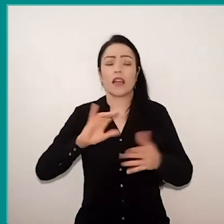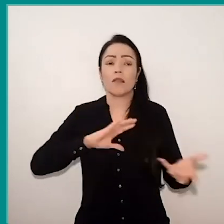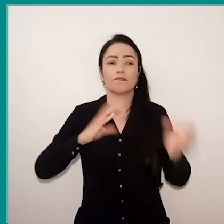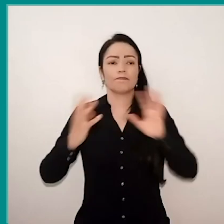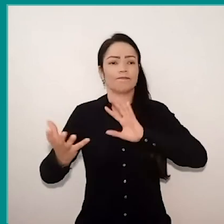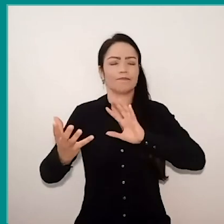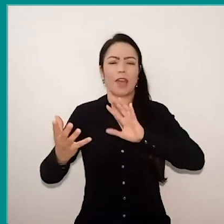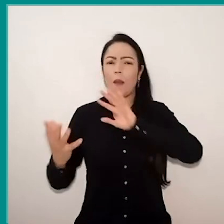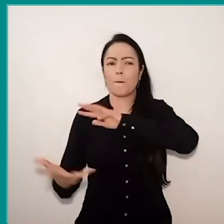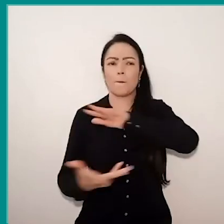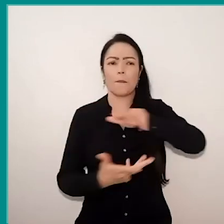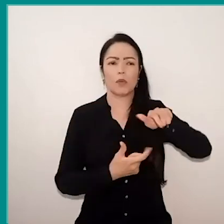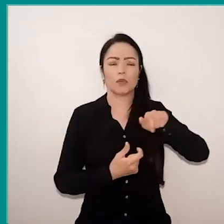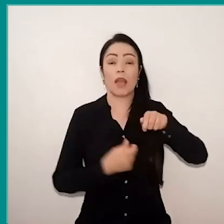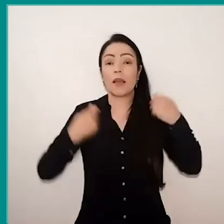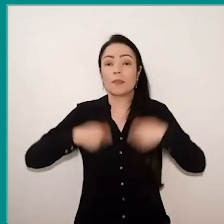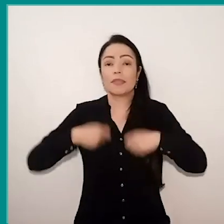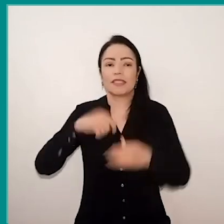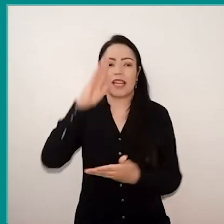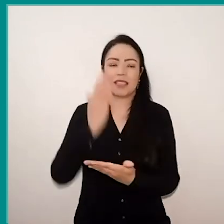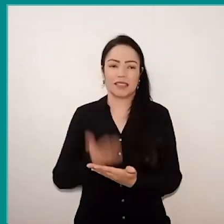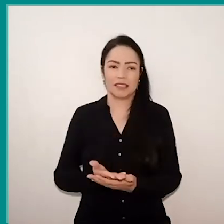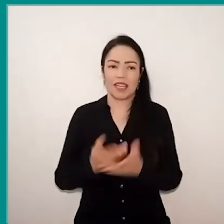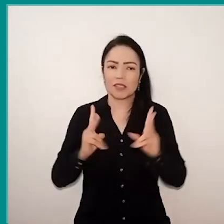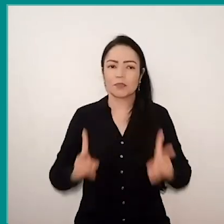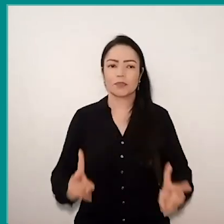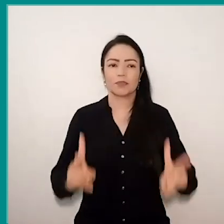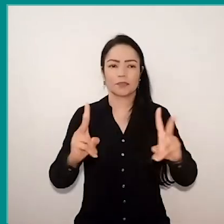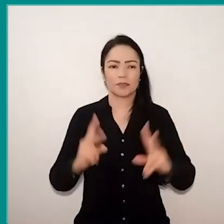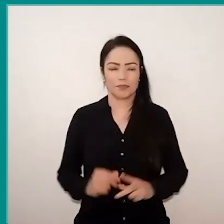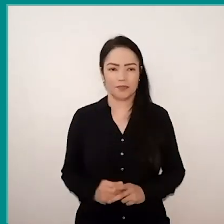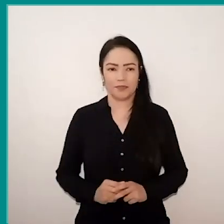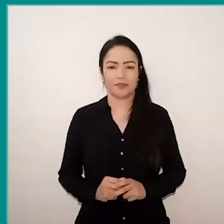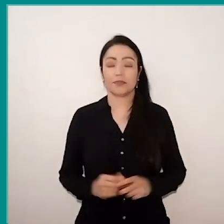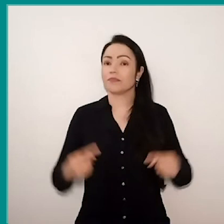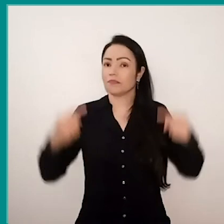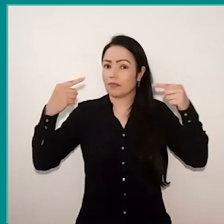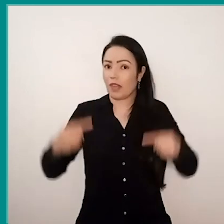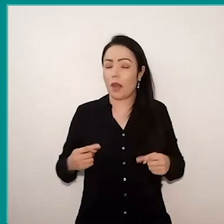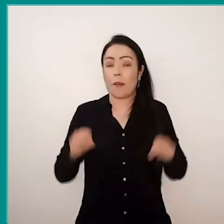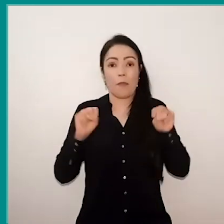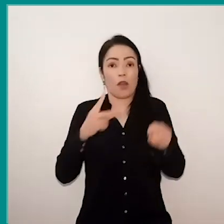and we need to believe it and move on however challenging that this may seem to us.